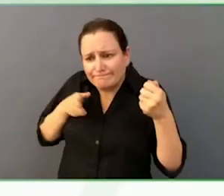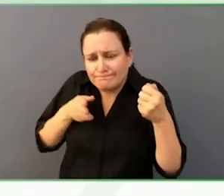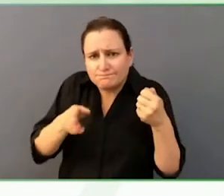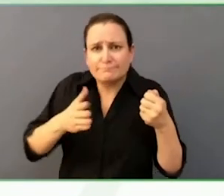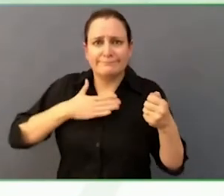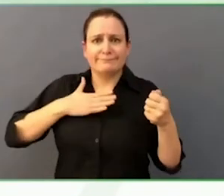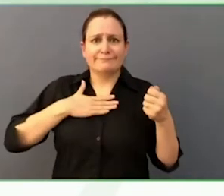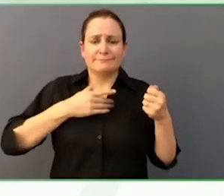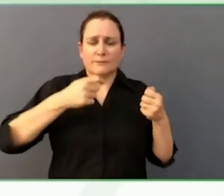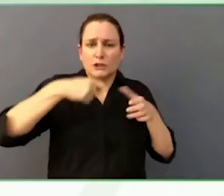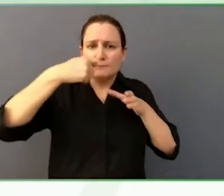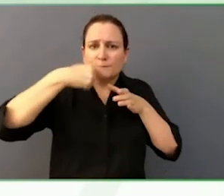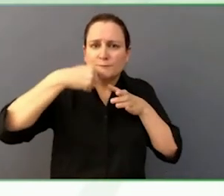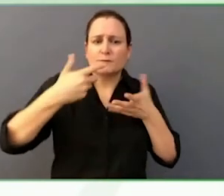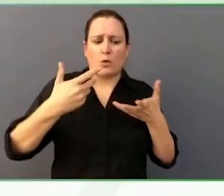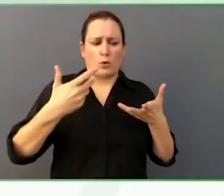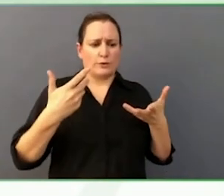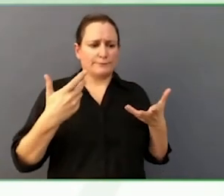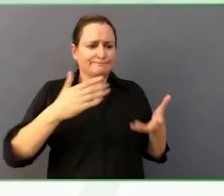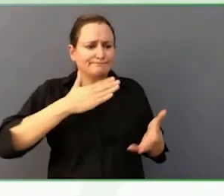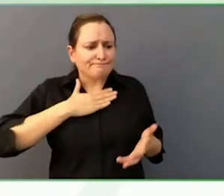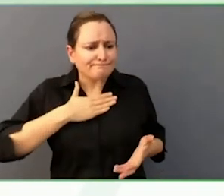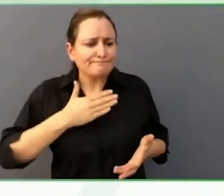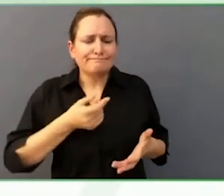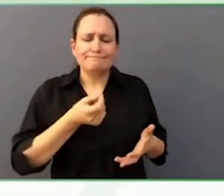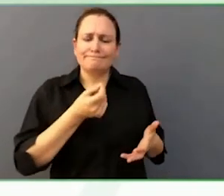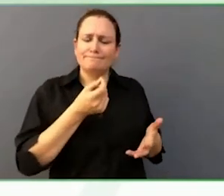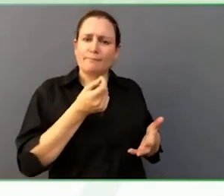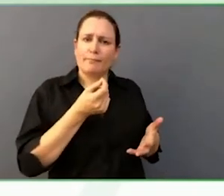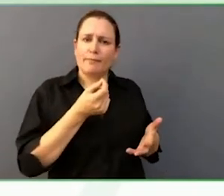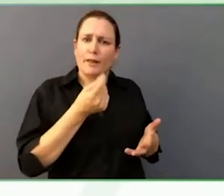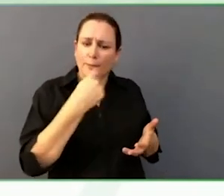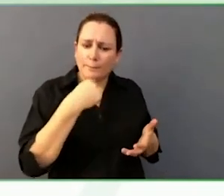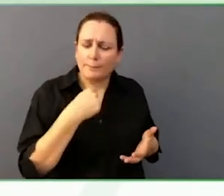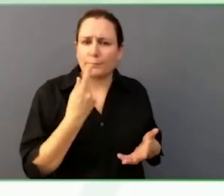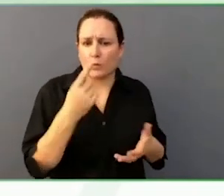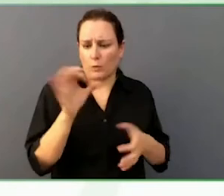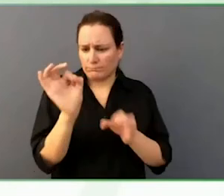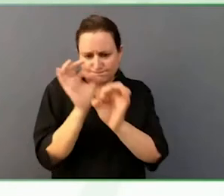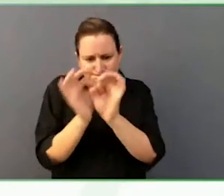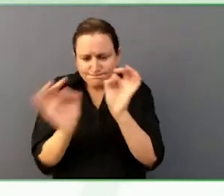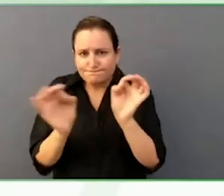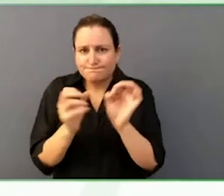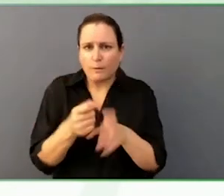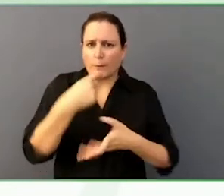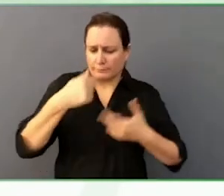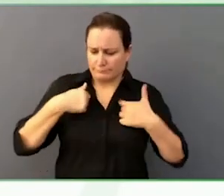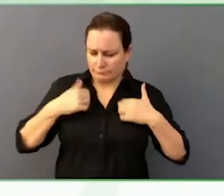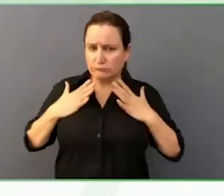A lot of planning went on that. I can say, I love being a part of those meetings.